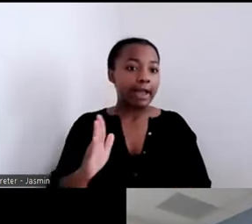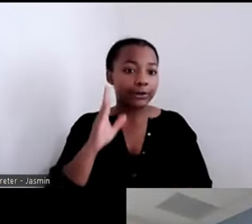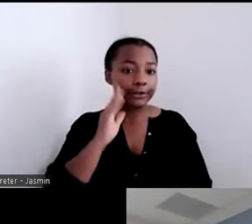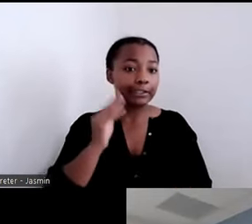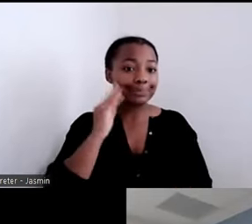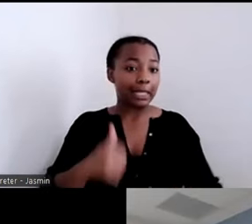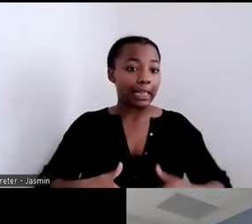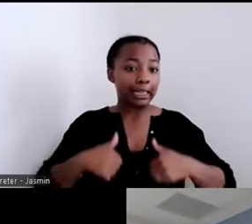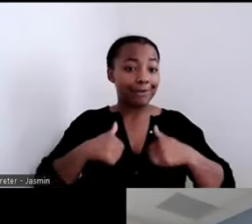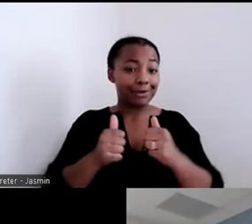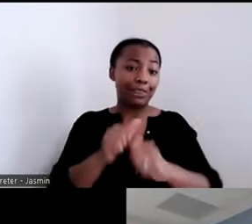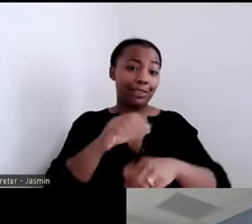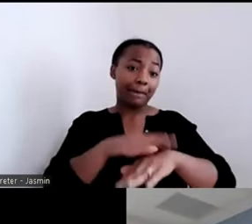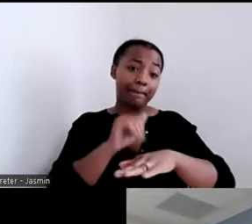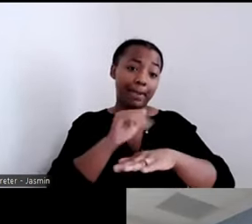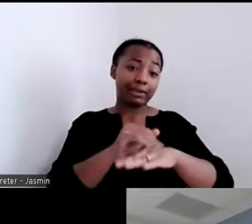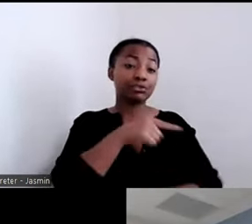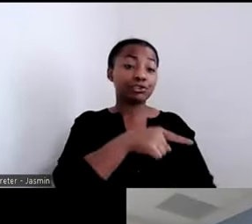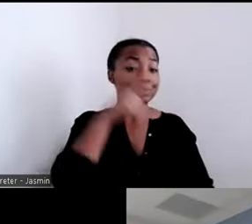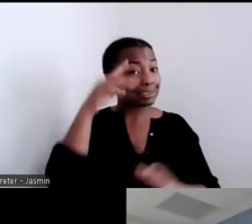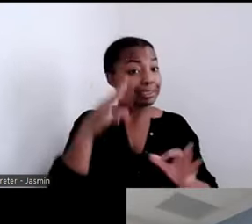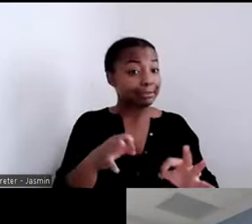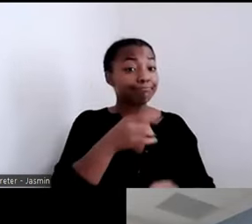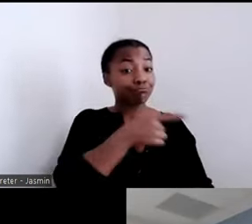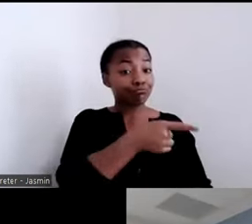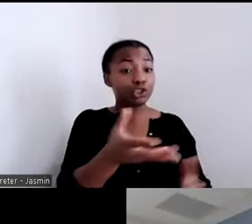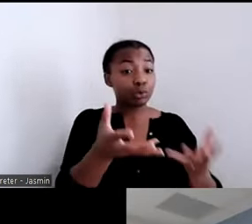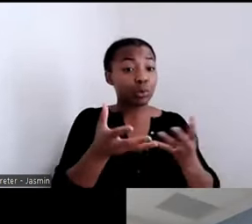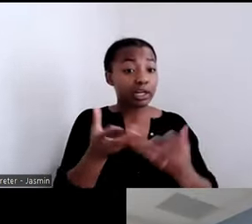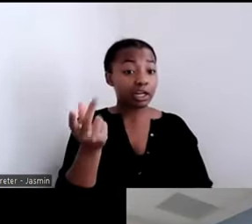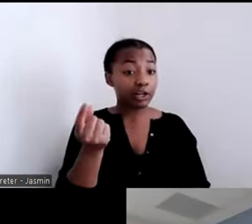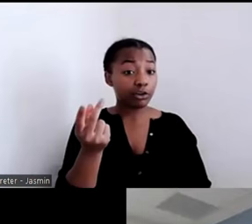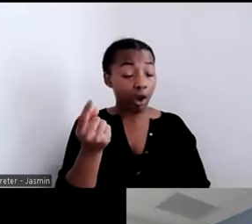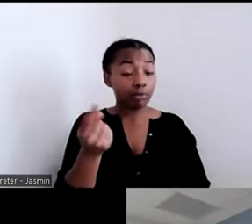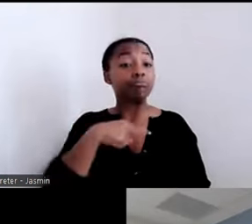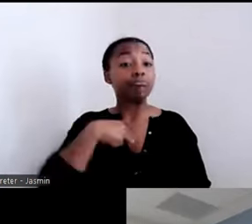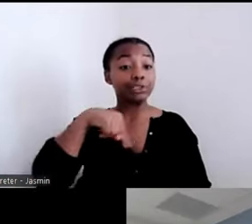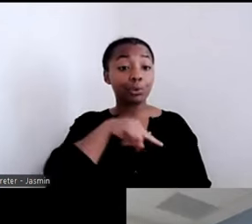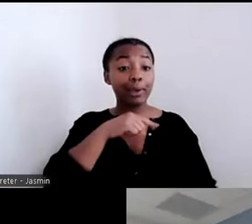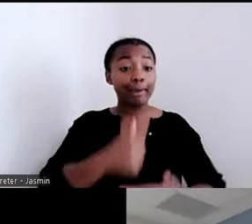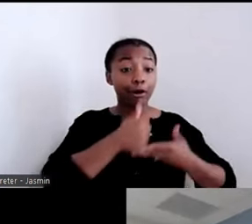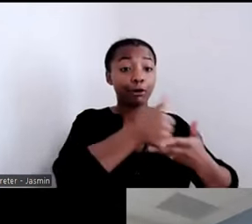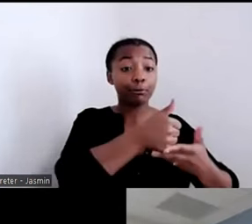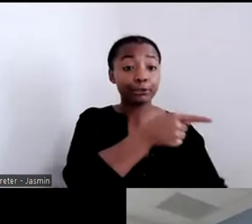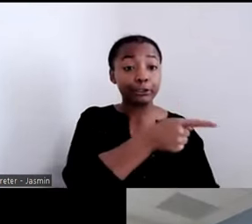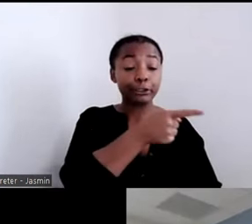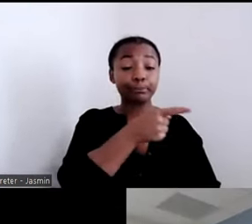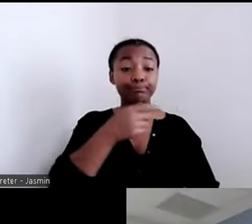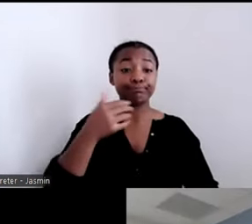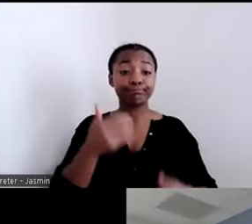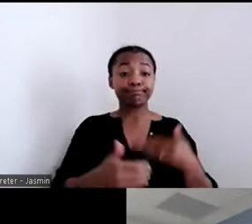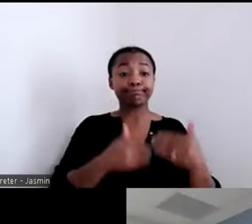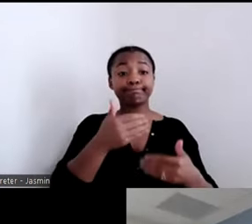she decided she wanted a dog. We helped her go through the process of finding